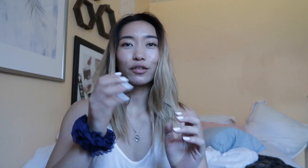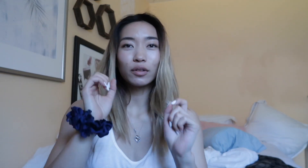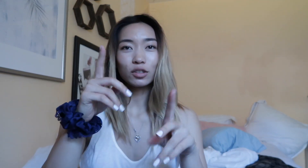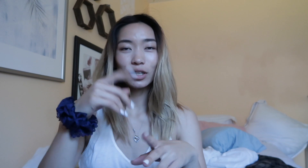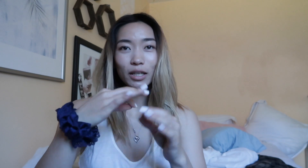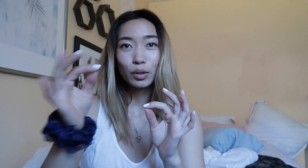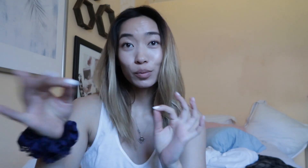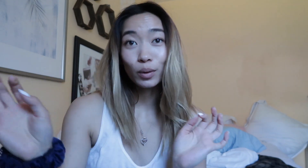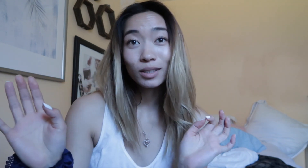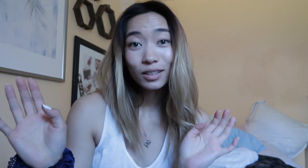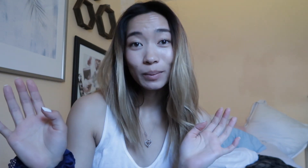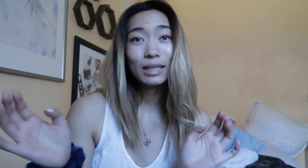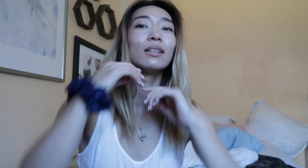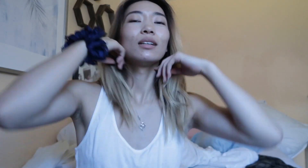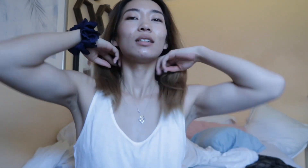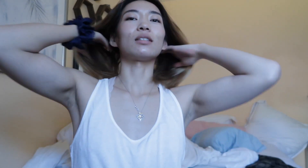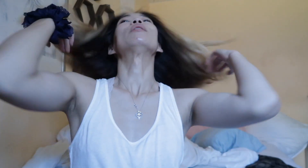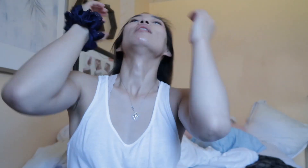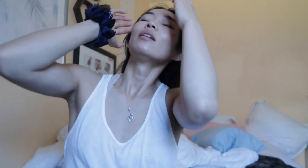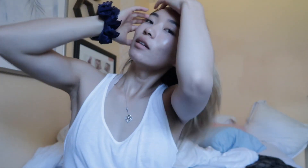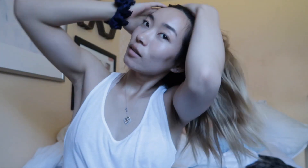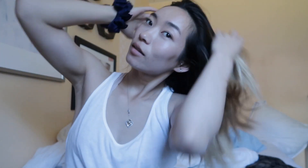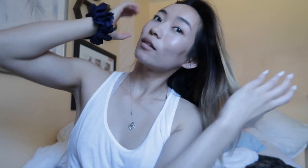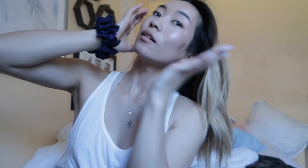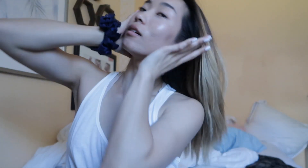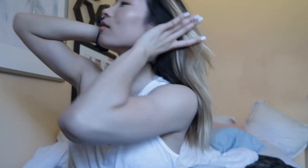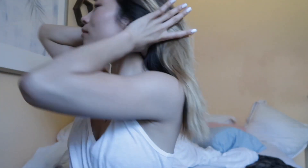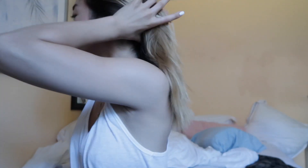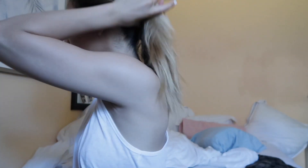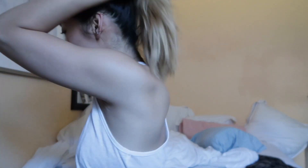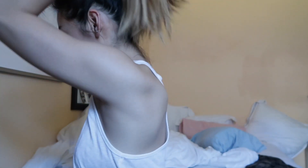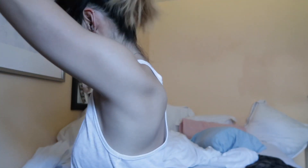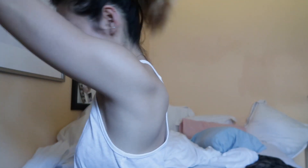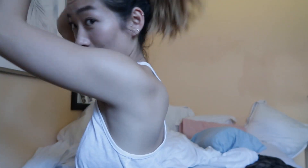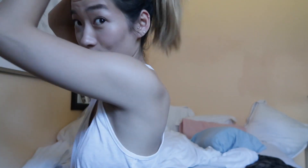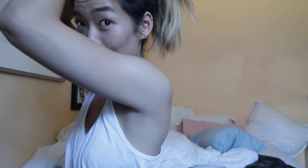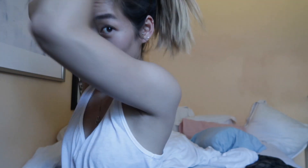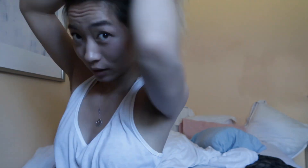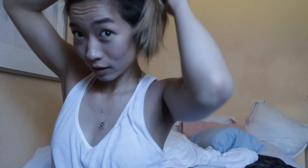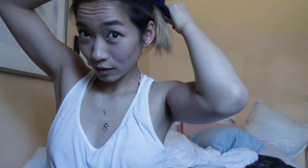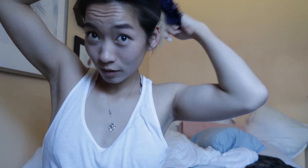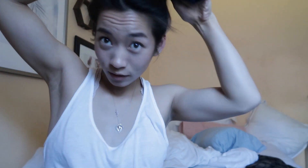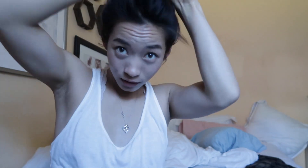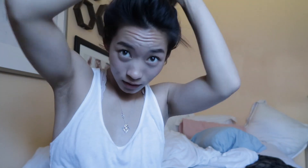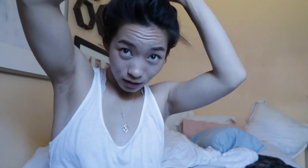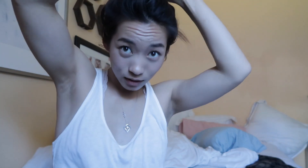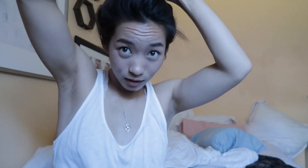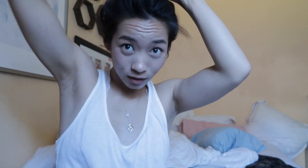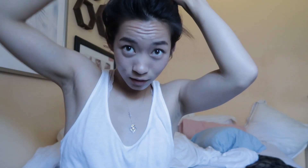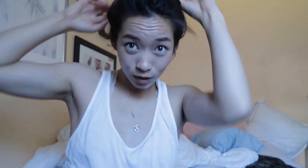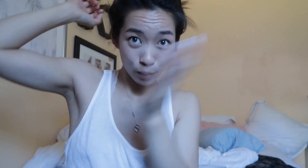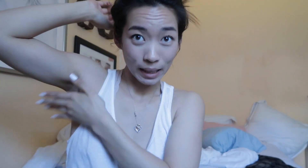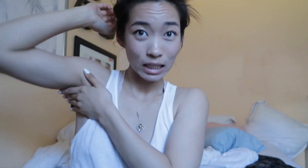vlogs are kind of postponed a little bit so just put my hair up. Don't mind the